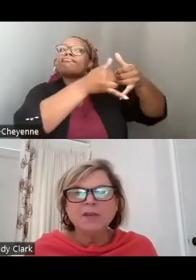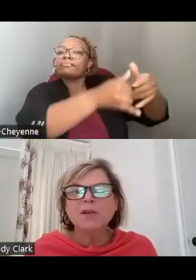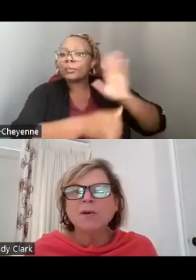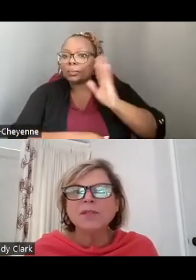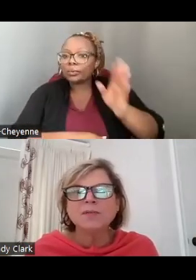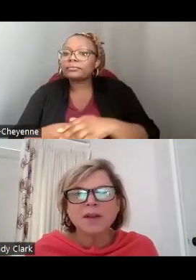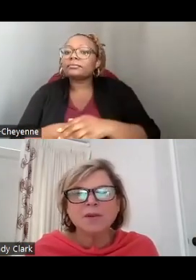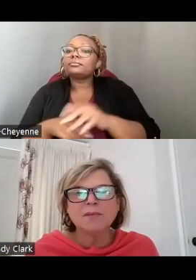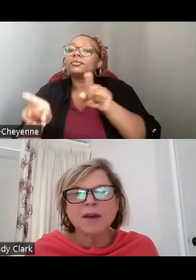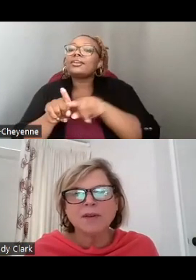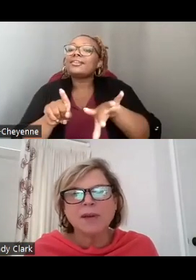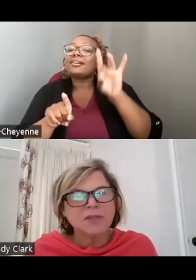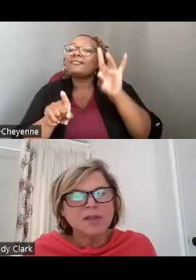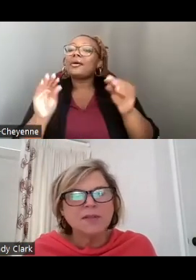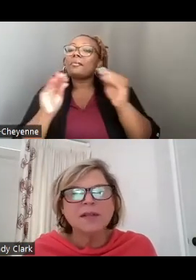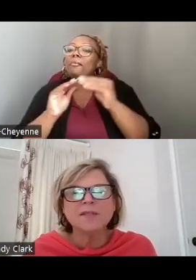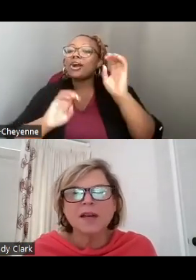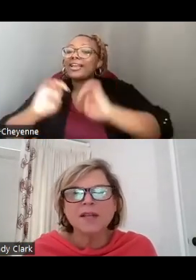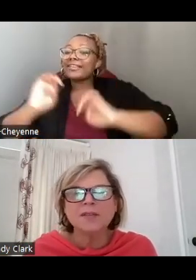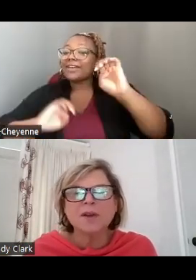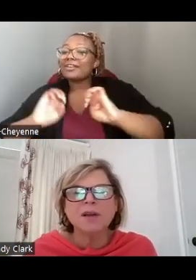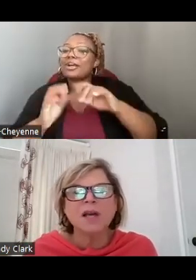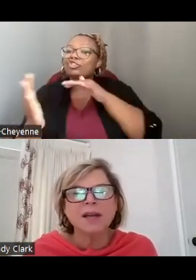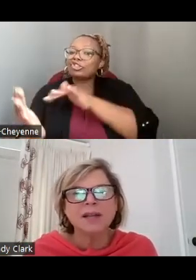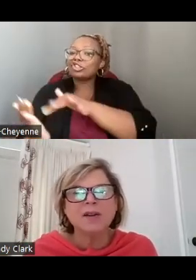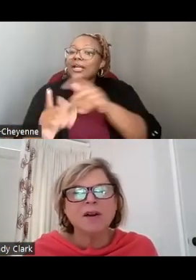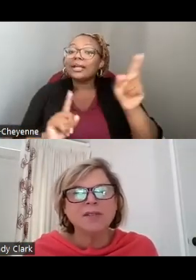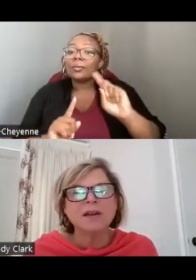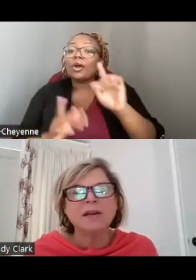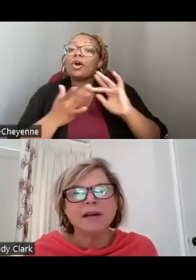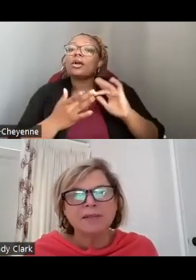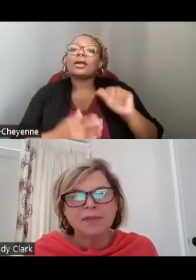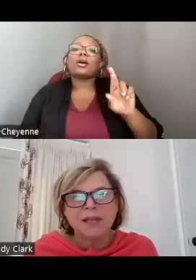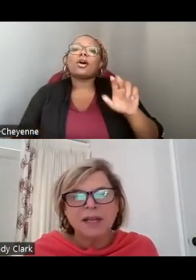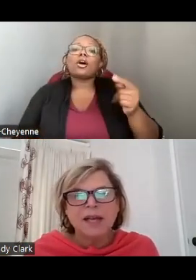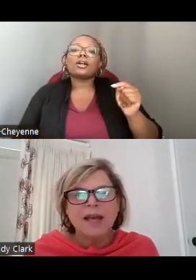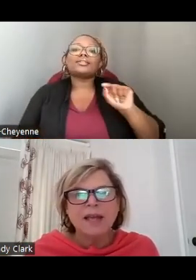YOU CAN ALWAYS FIND OUR EVALUATIONS AND STUDIES ONLINE AT ARTS.GOV.